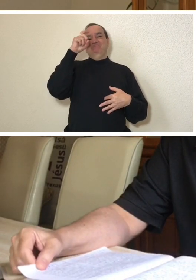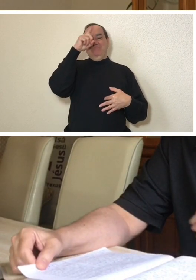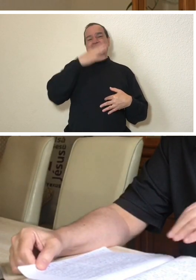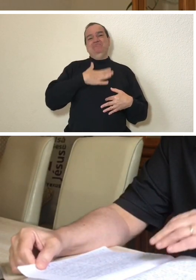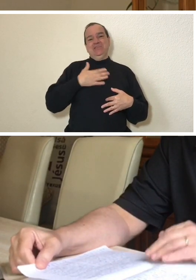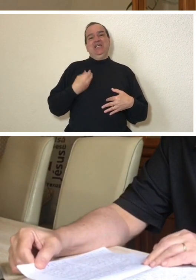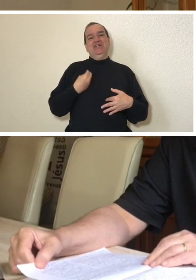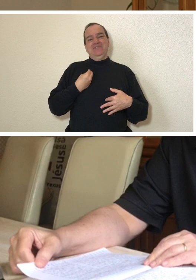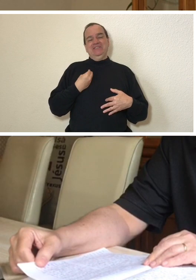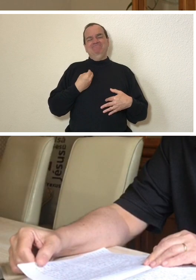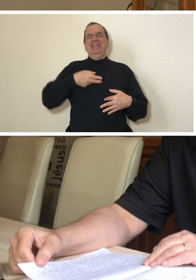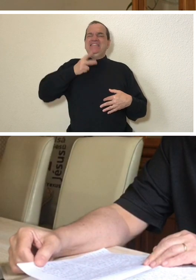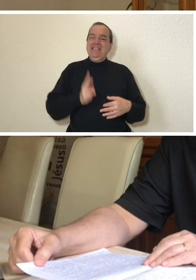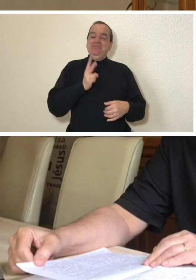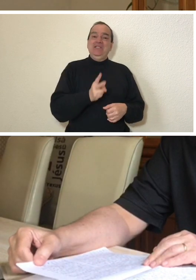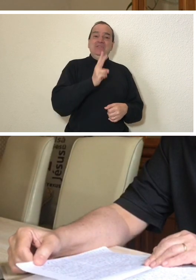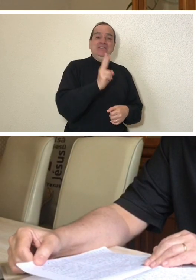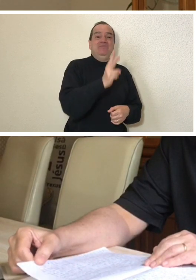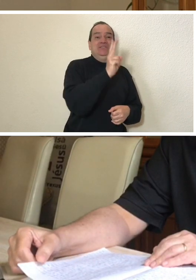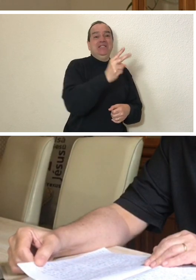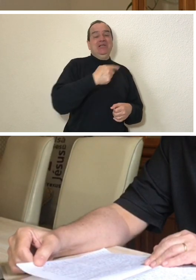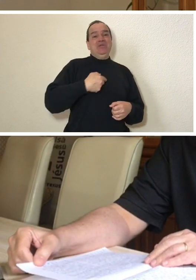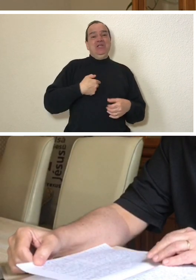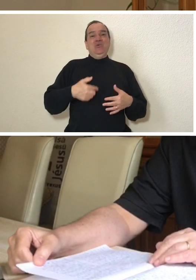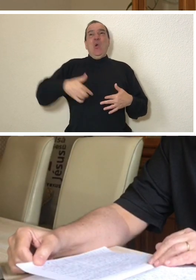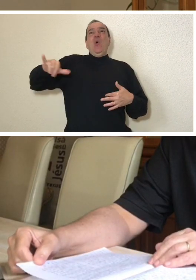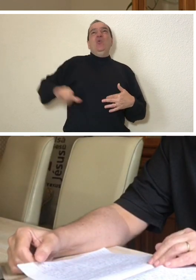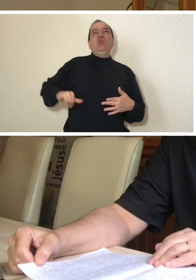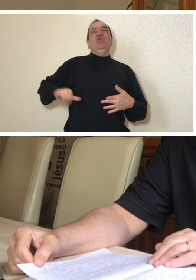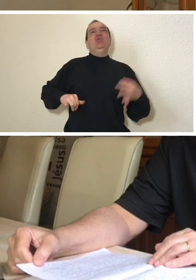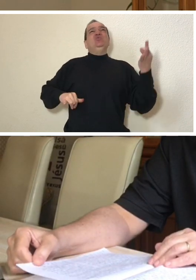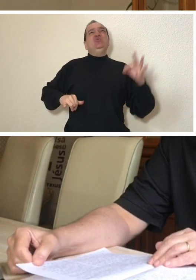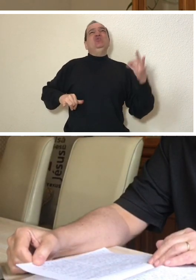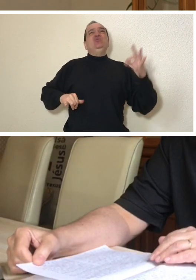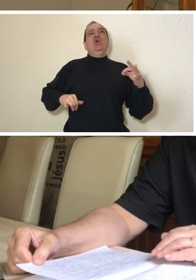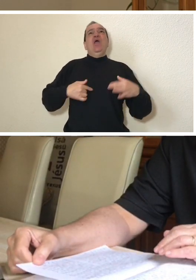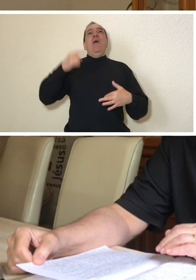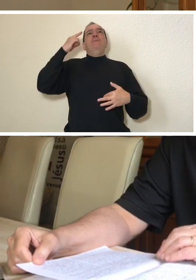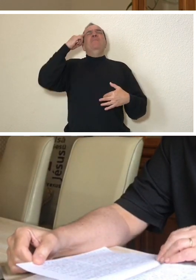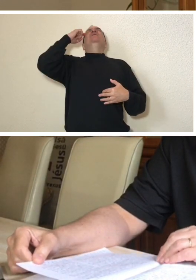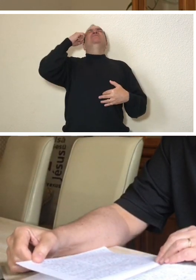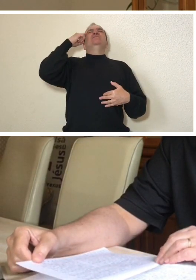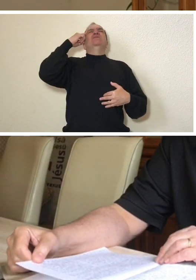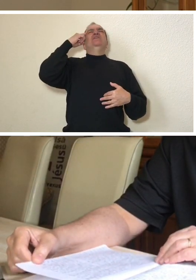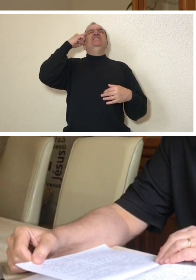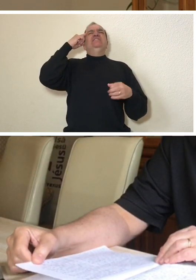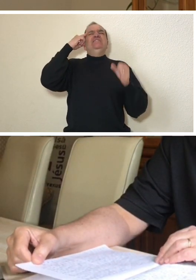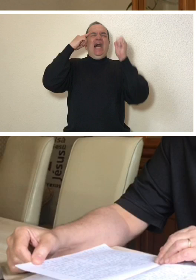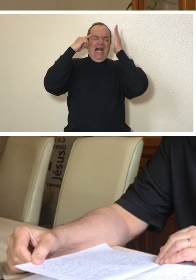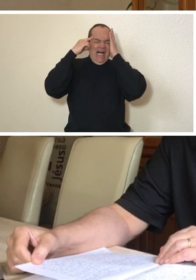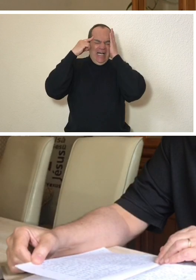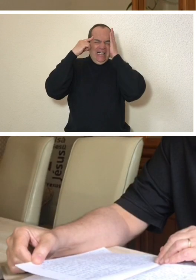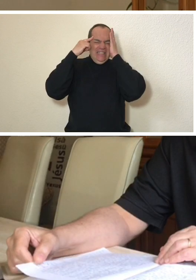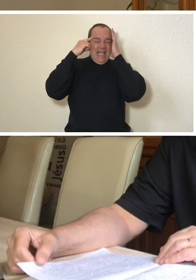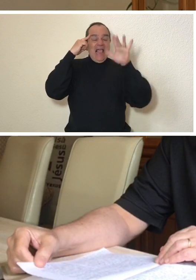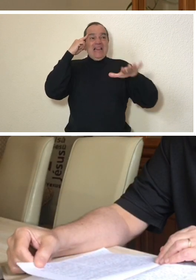this feeding tube and every time time I felt it, I thought of the